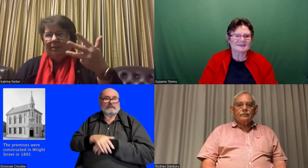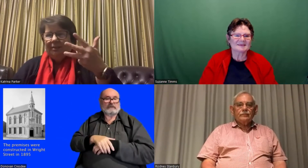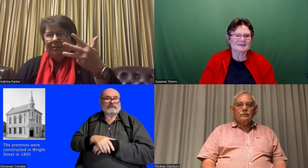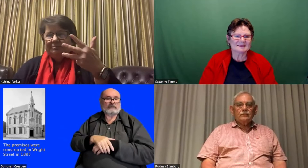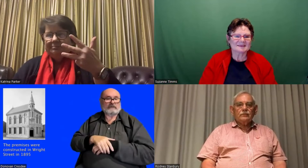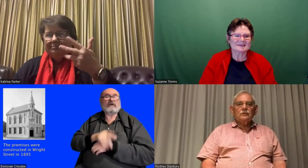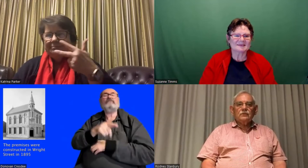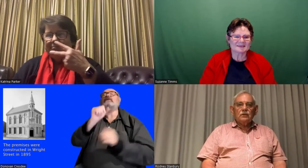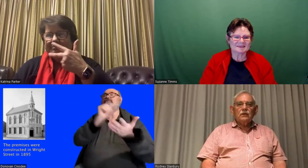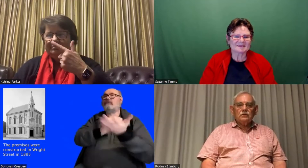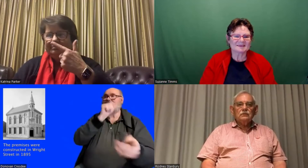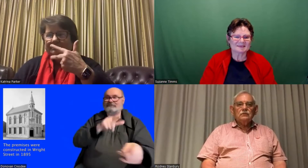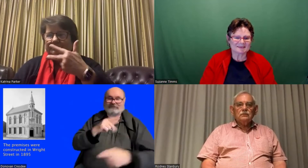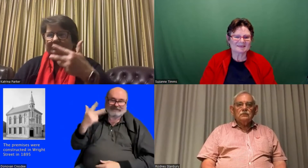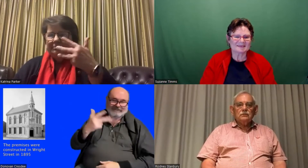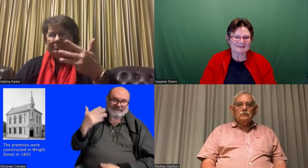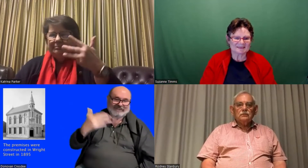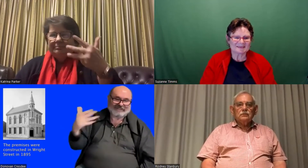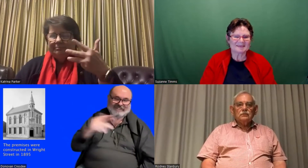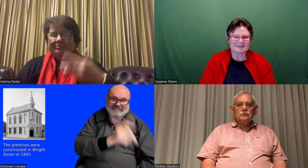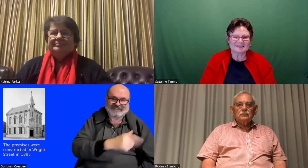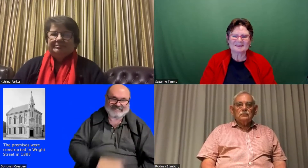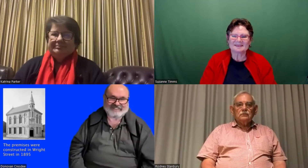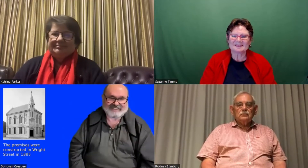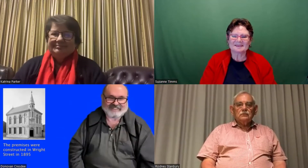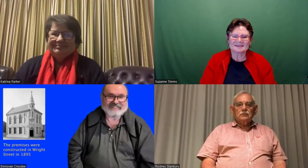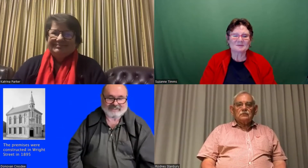1899. That's right 1899.